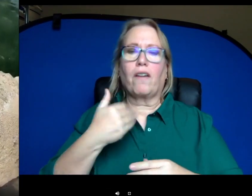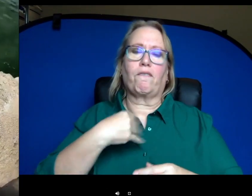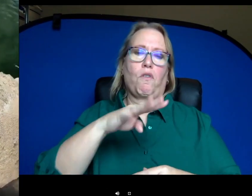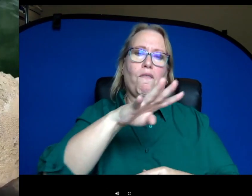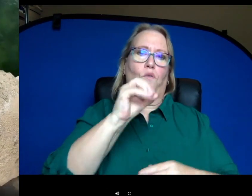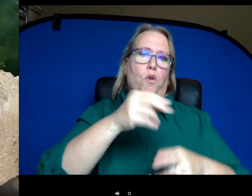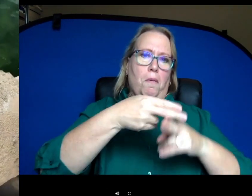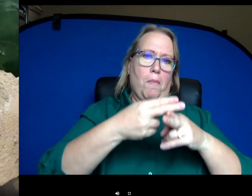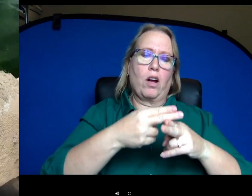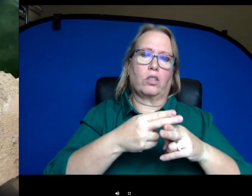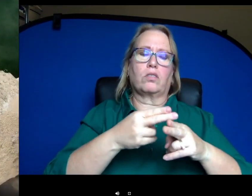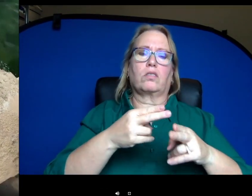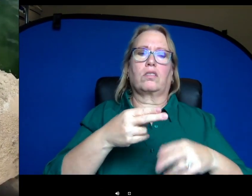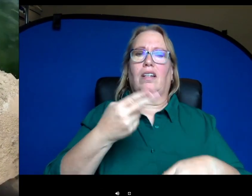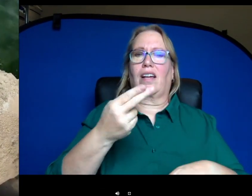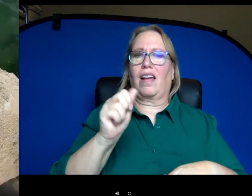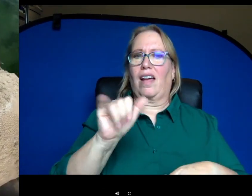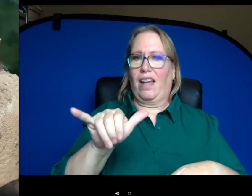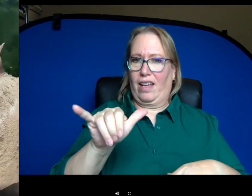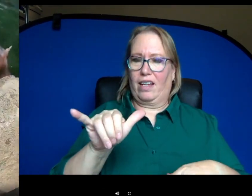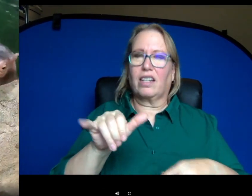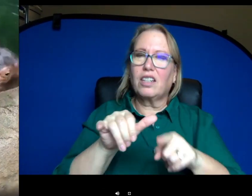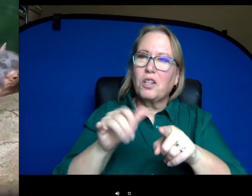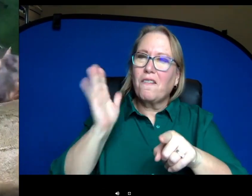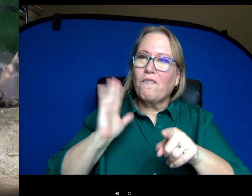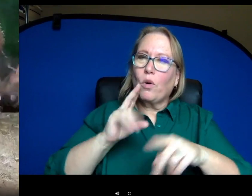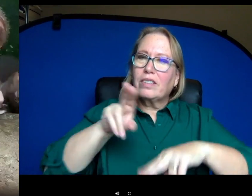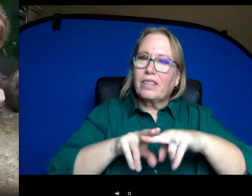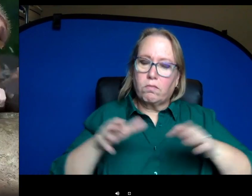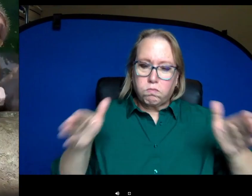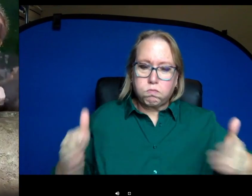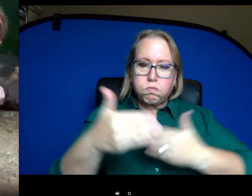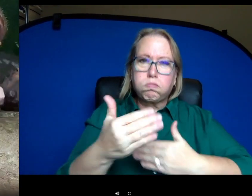timothy hay so it's a bale of hay. If you've ever sat on a straw bale imagine